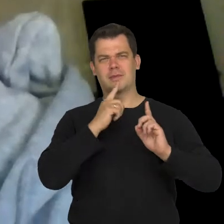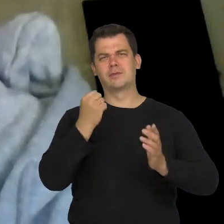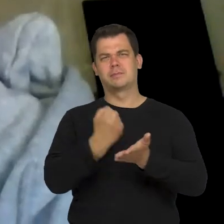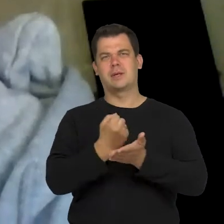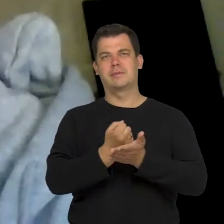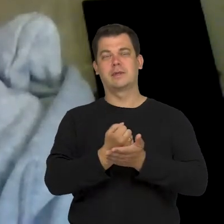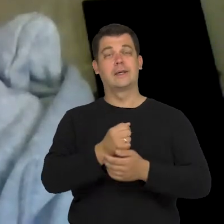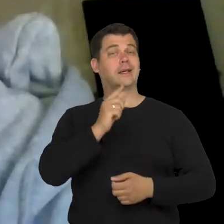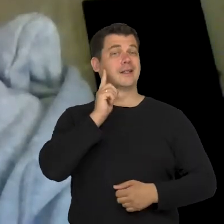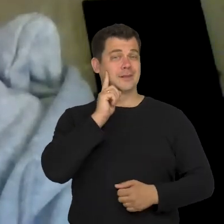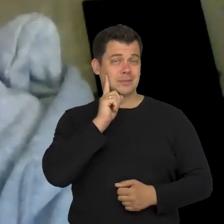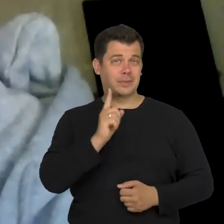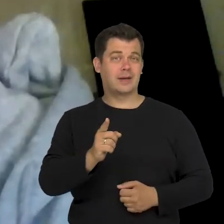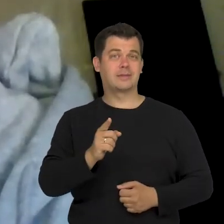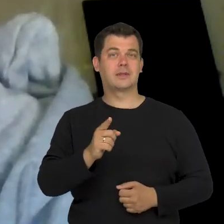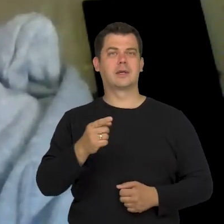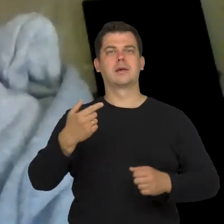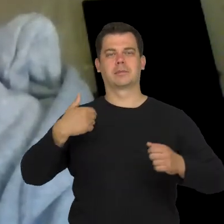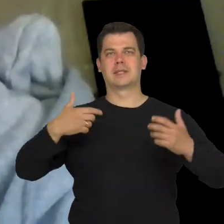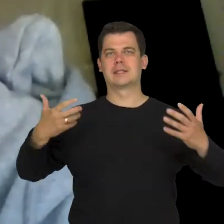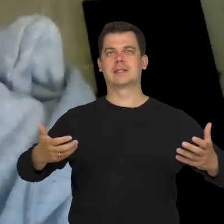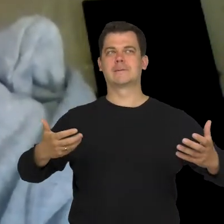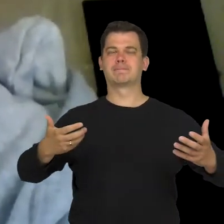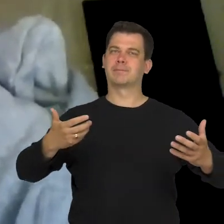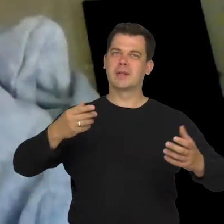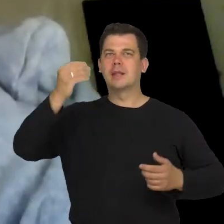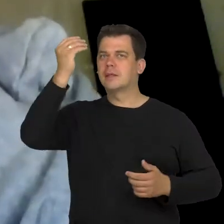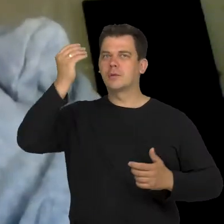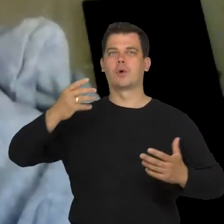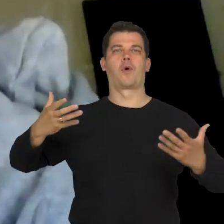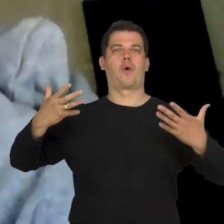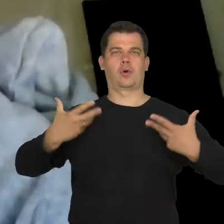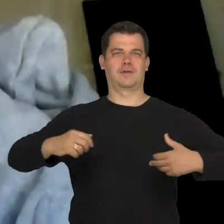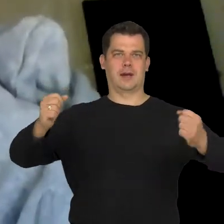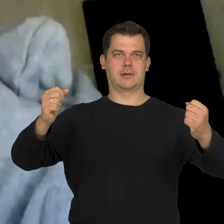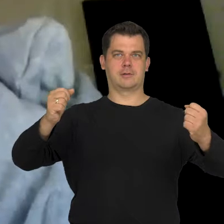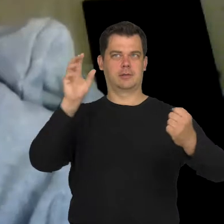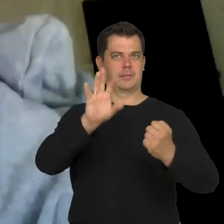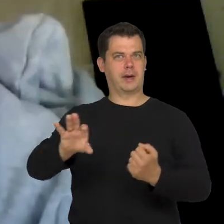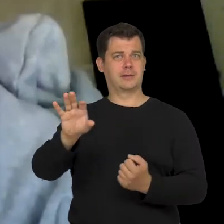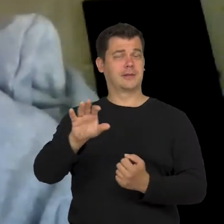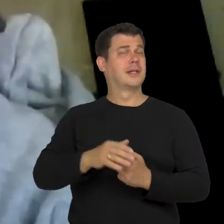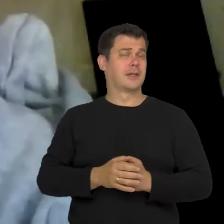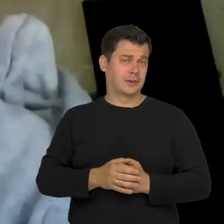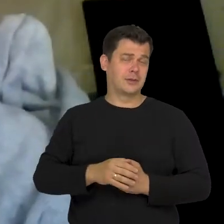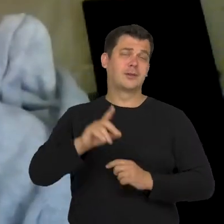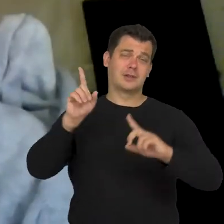we had to learn how to get the courage to look. Which was staring on multiple occasions.